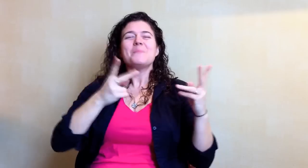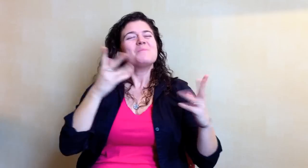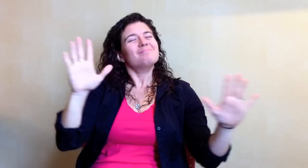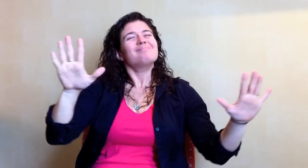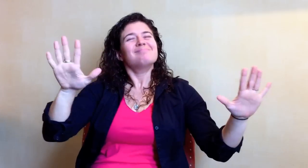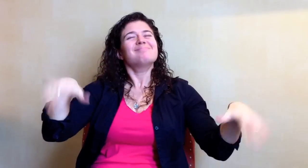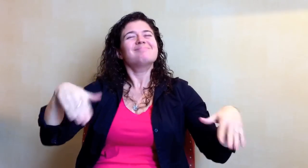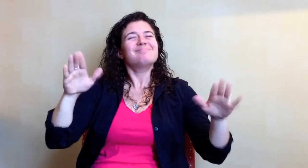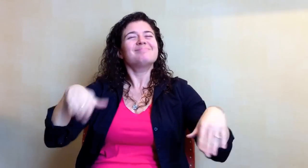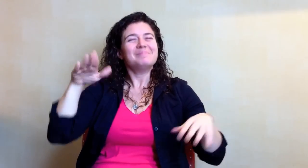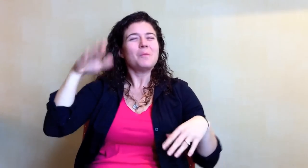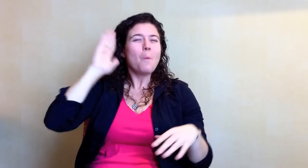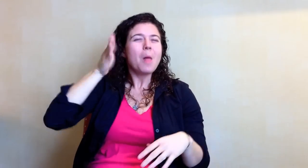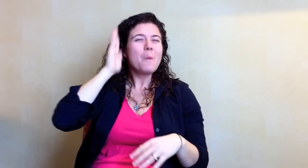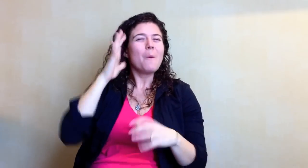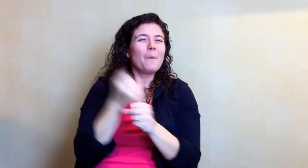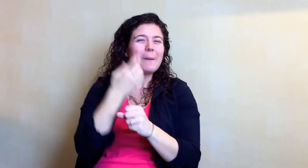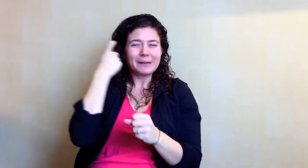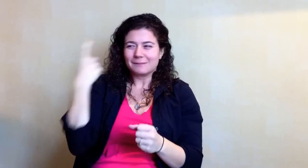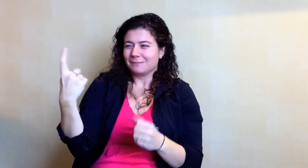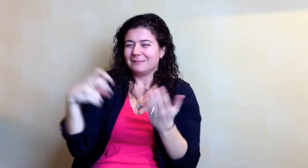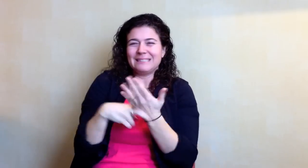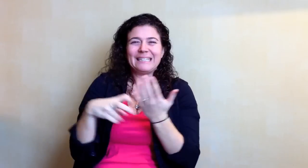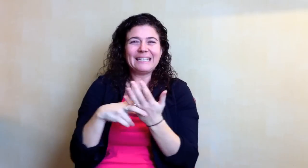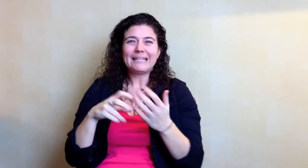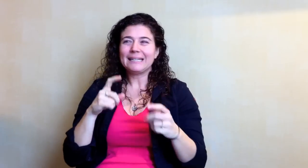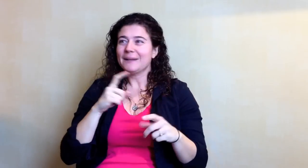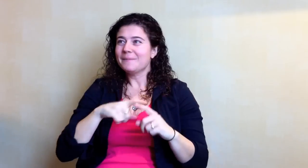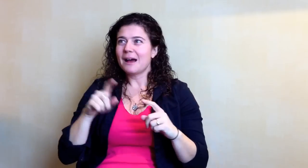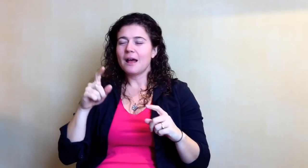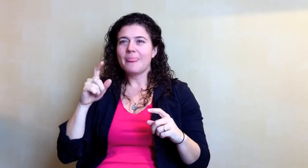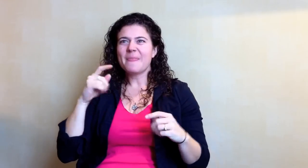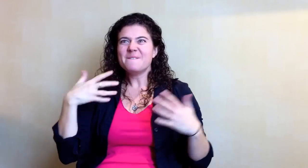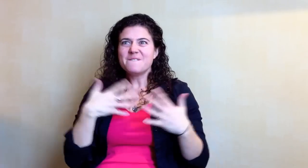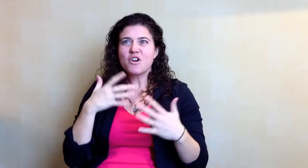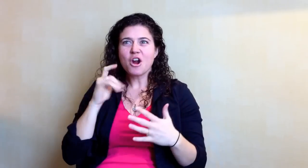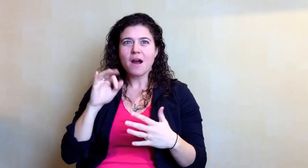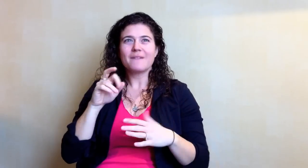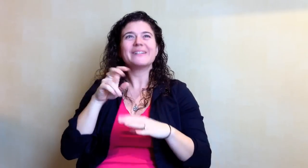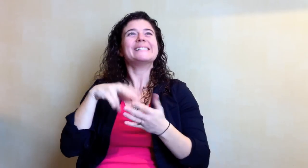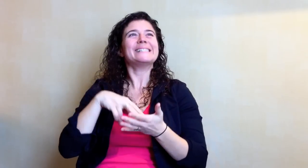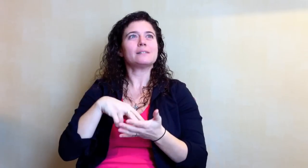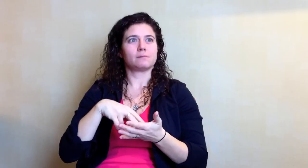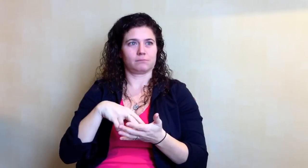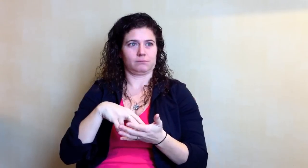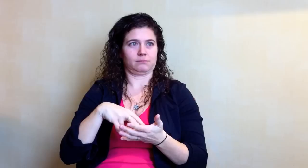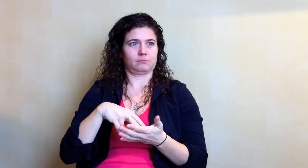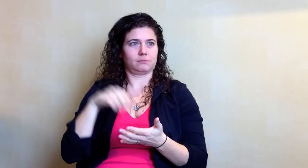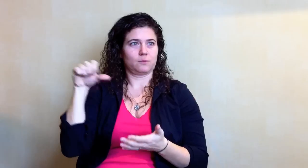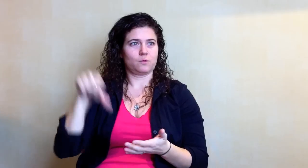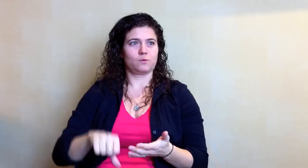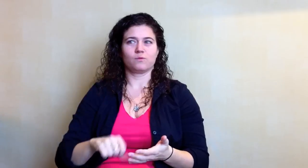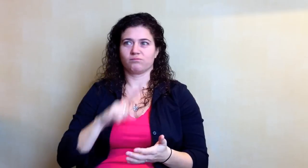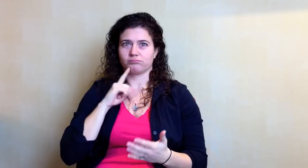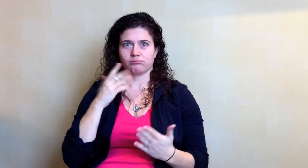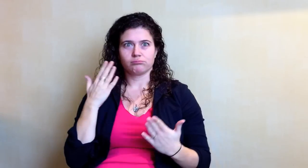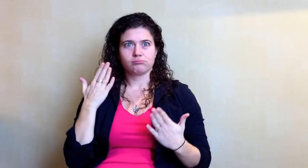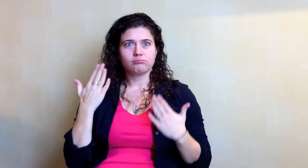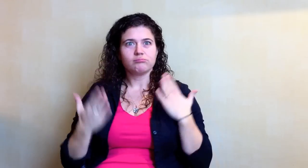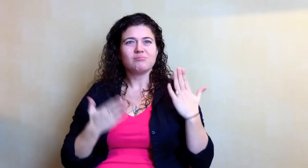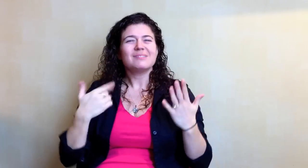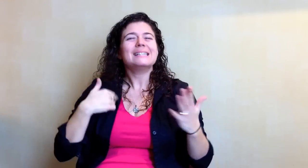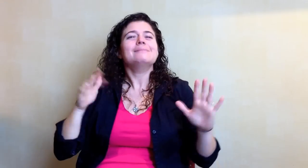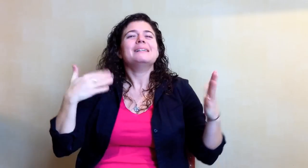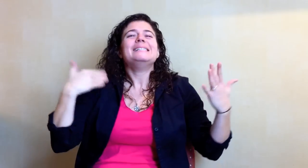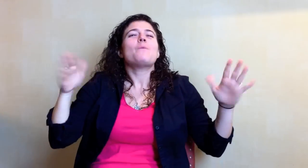People were like, “You will win! There's only one ticket.” But the fear just finding out that we lost is an embarrassment.